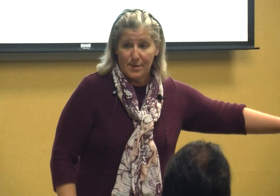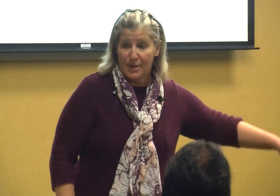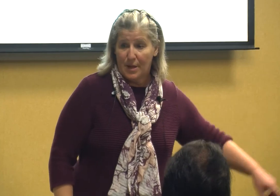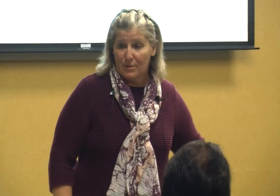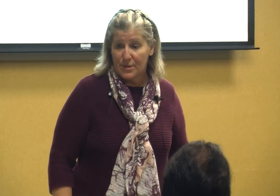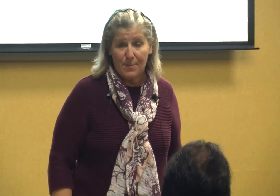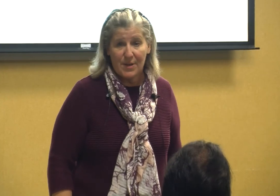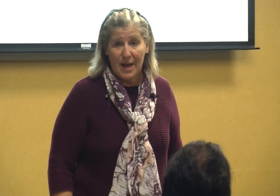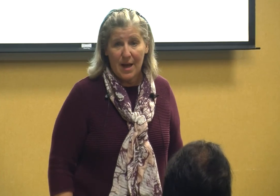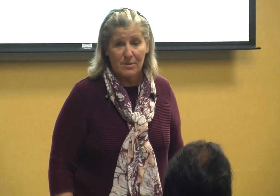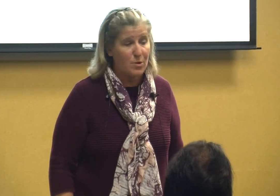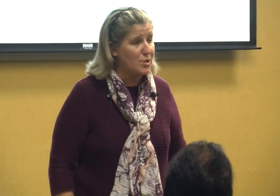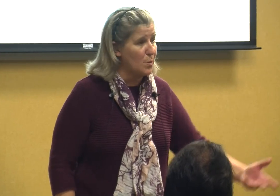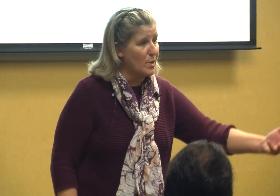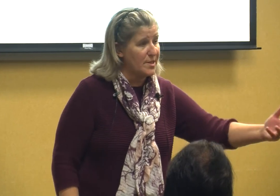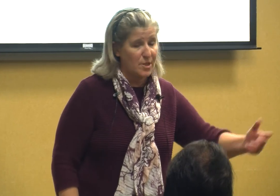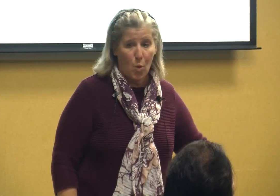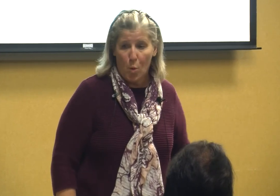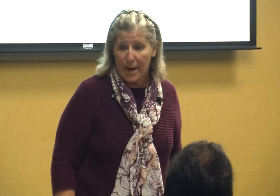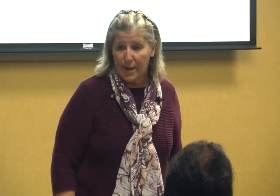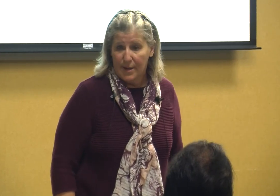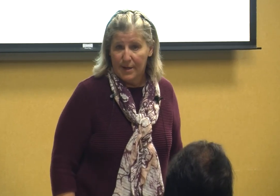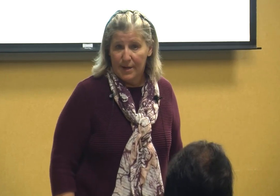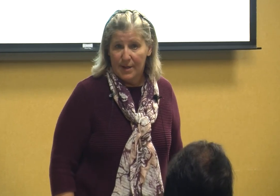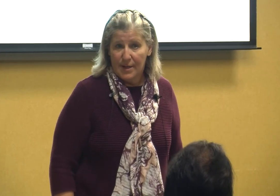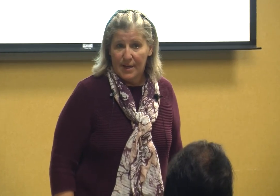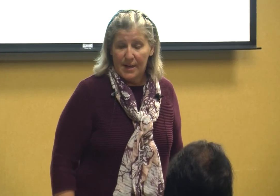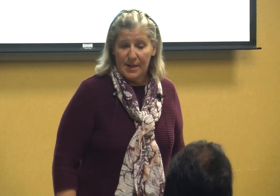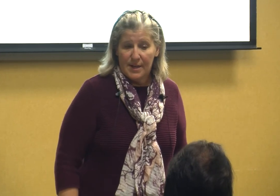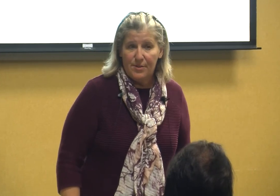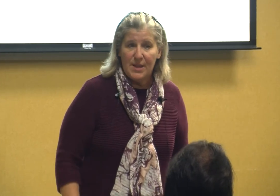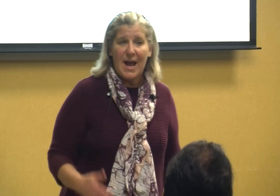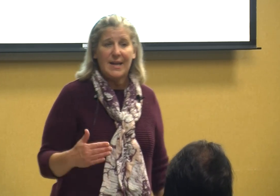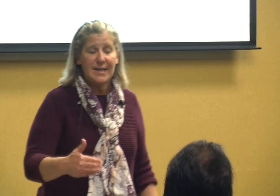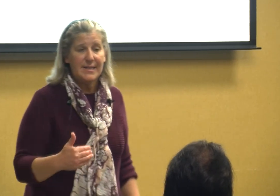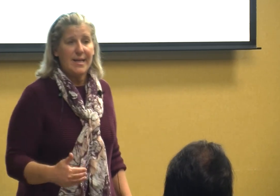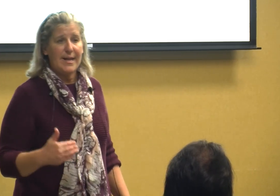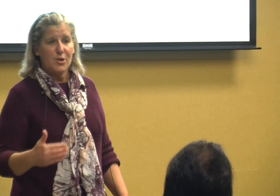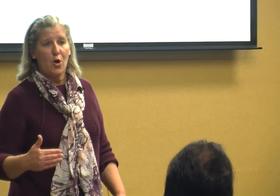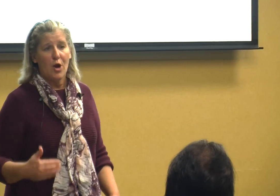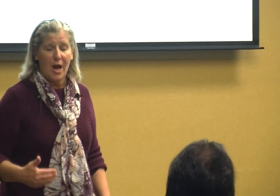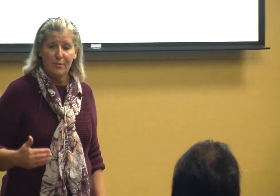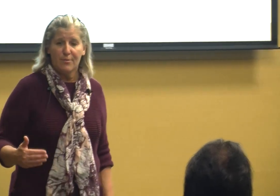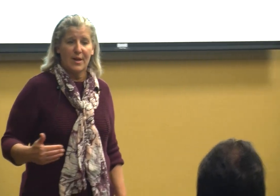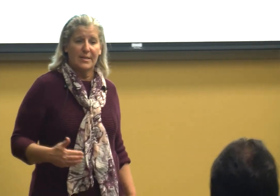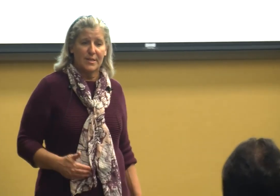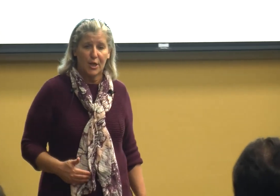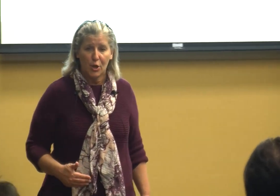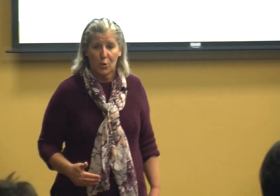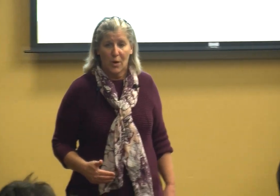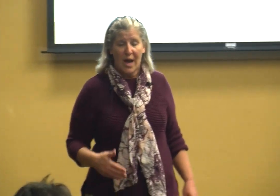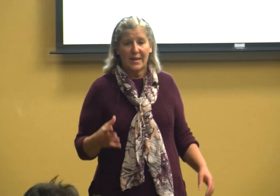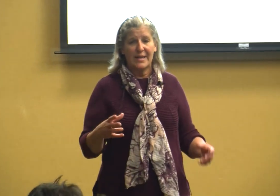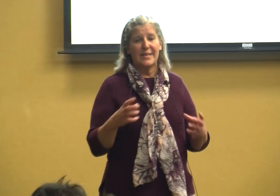you know something else or she wants a toy then I need to teach her other things too I need to